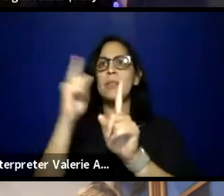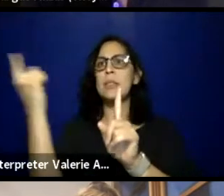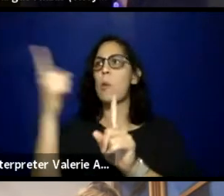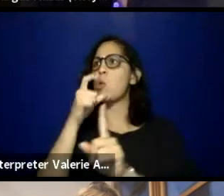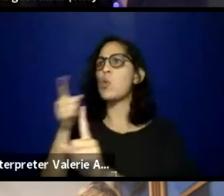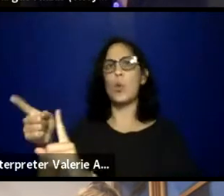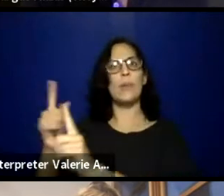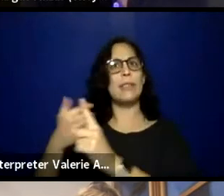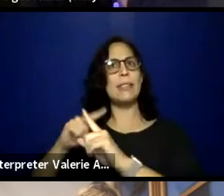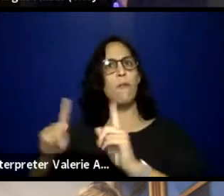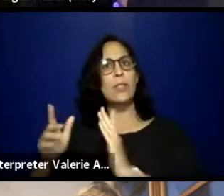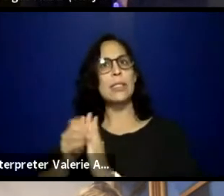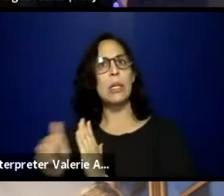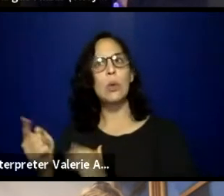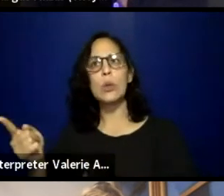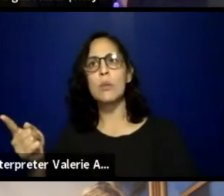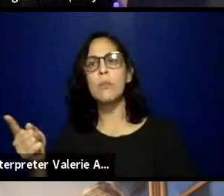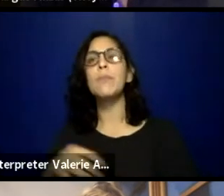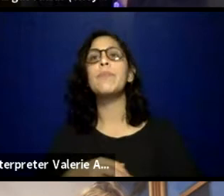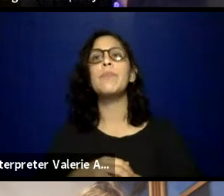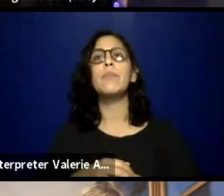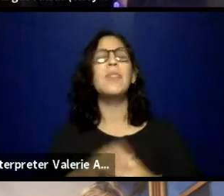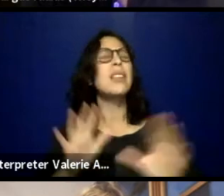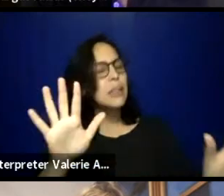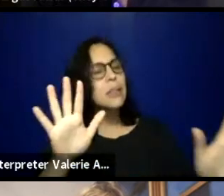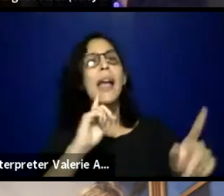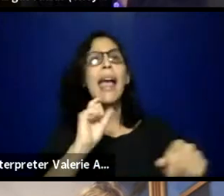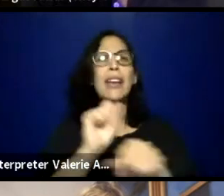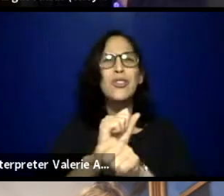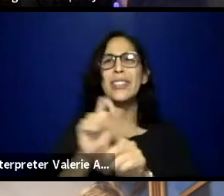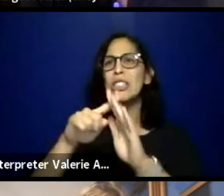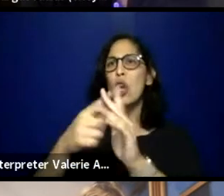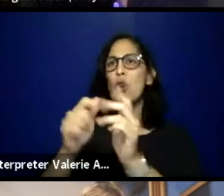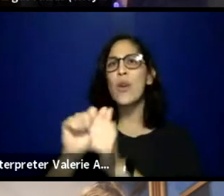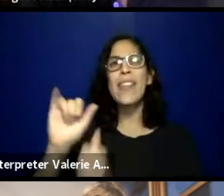And I'll actually, let's start with In the Margin.